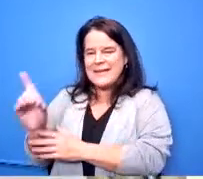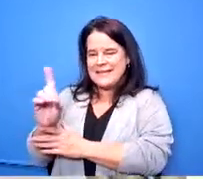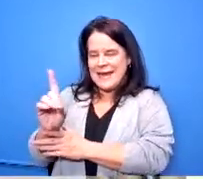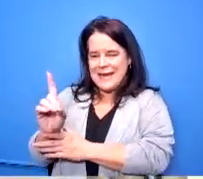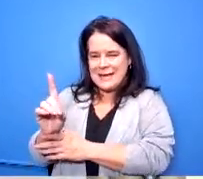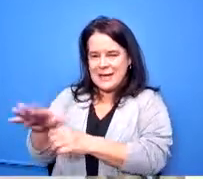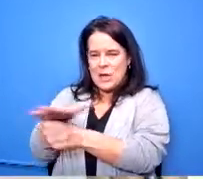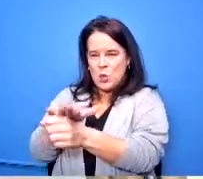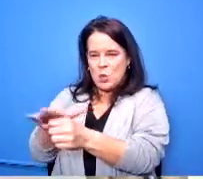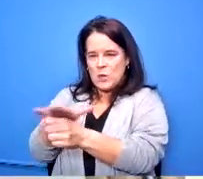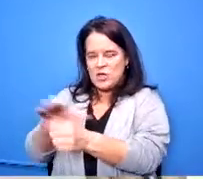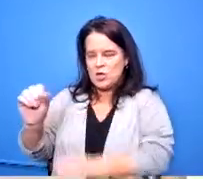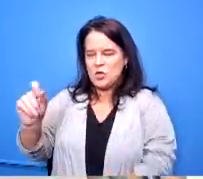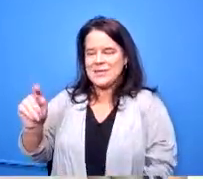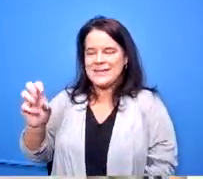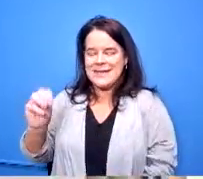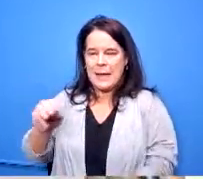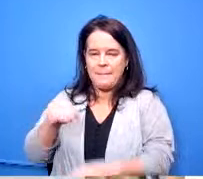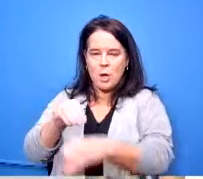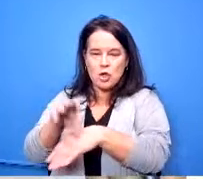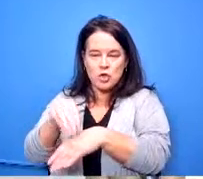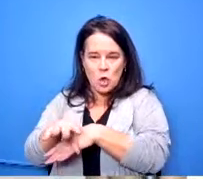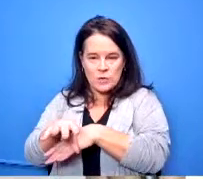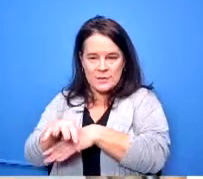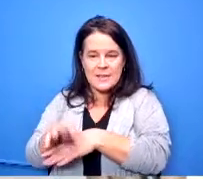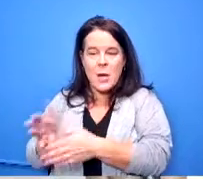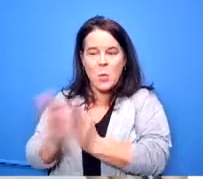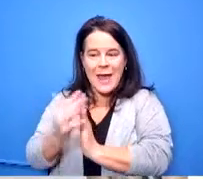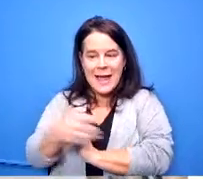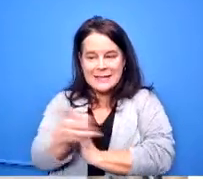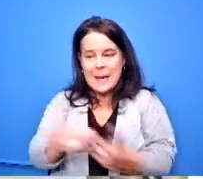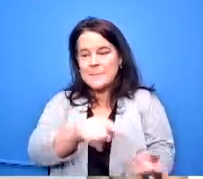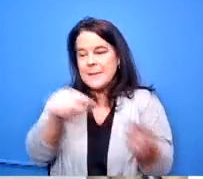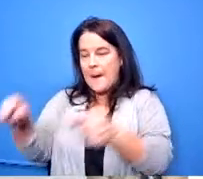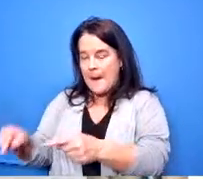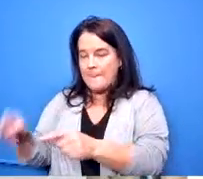consultants and asked them to come in and work with thurgood marshall high school on turning them